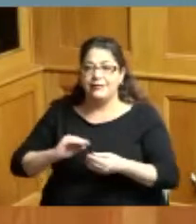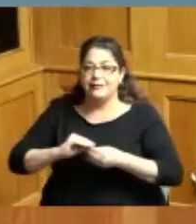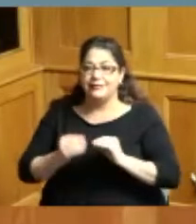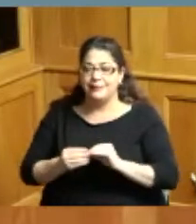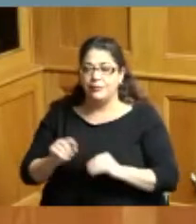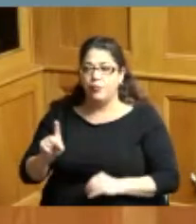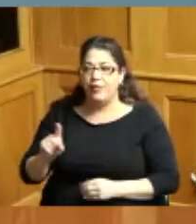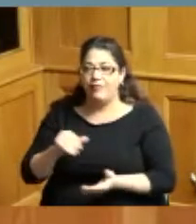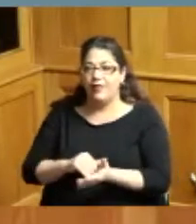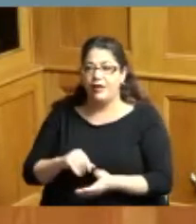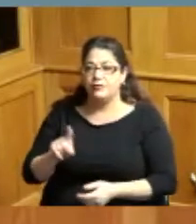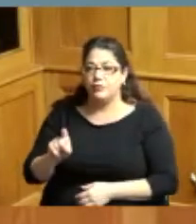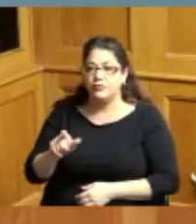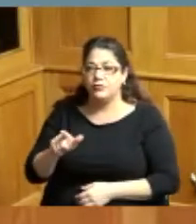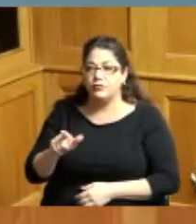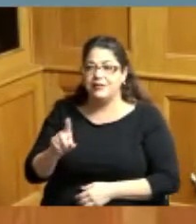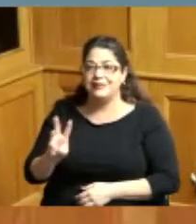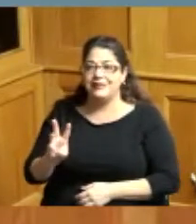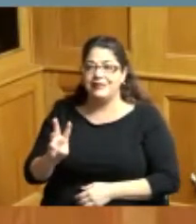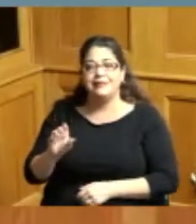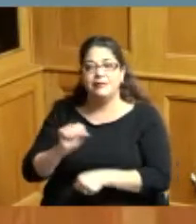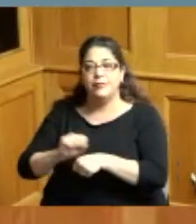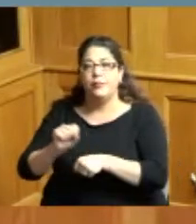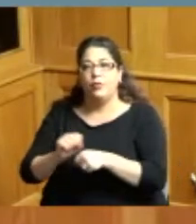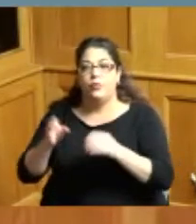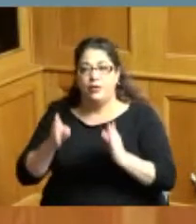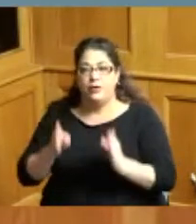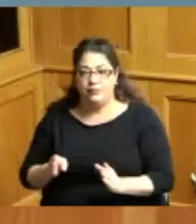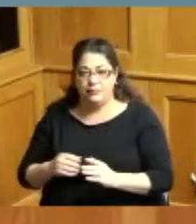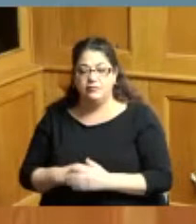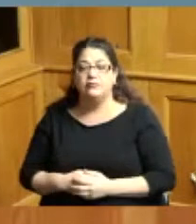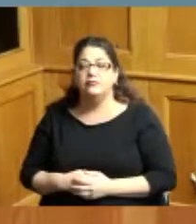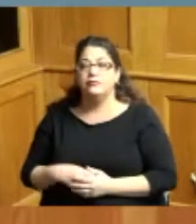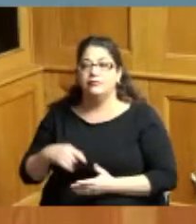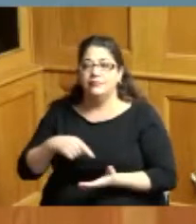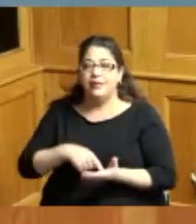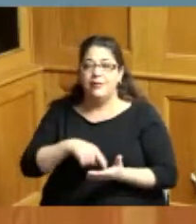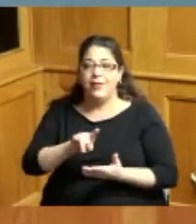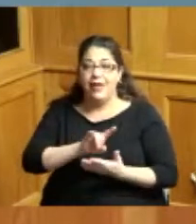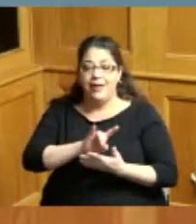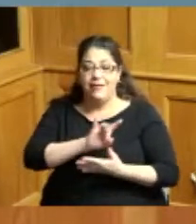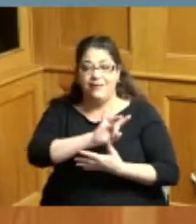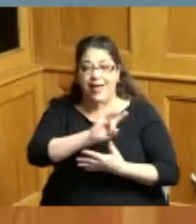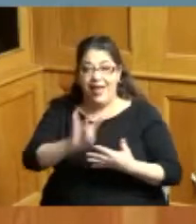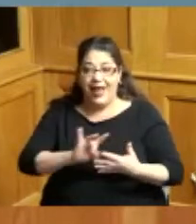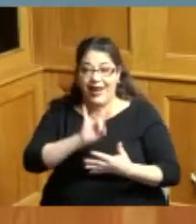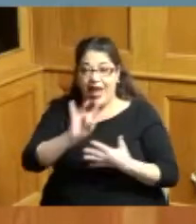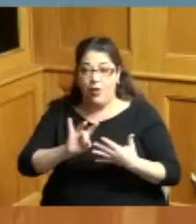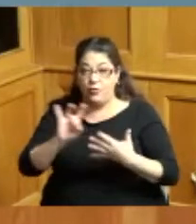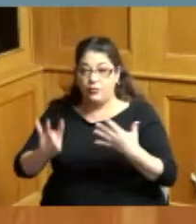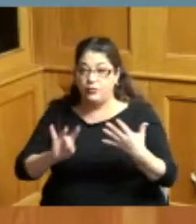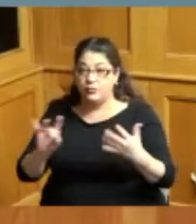1126 employees and if we pay for eight hours on Monday that would be two hundred and twenty